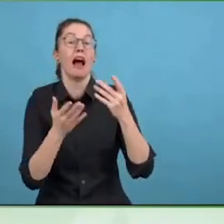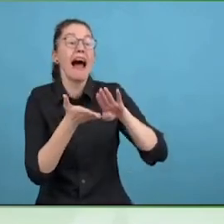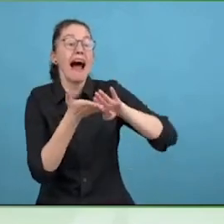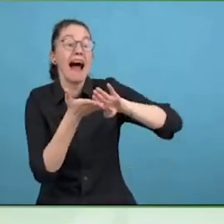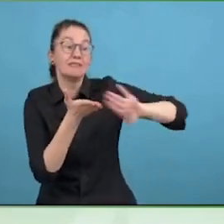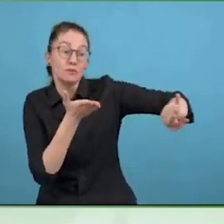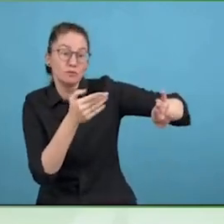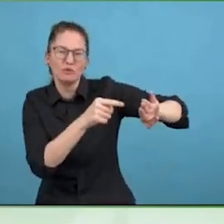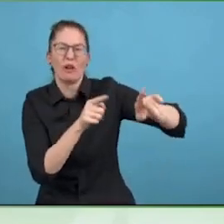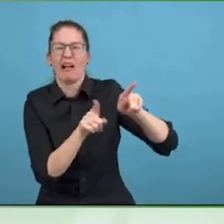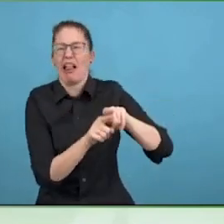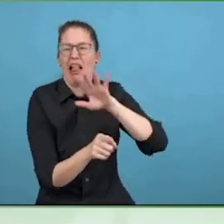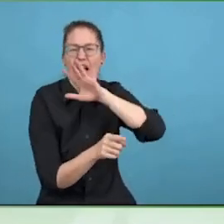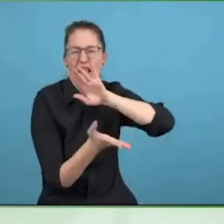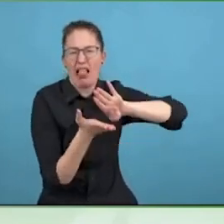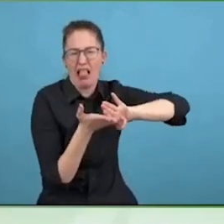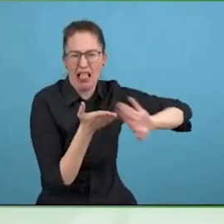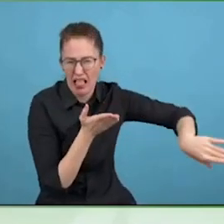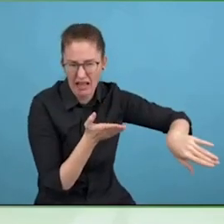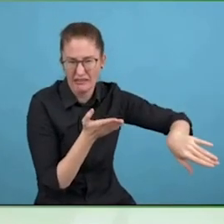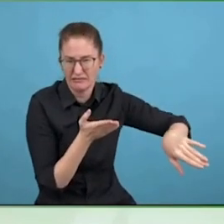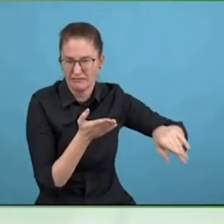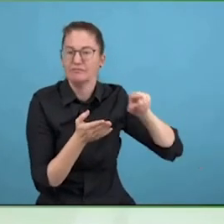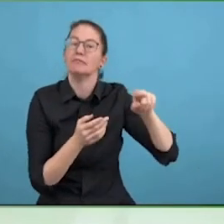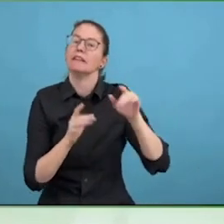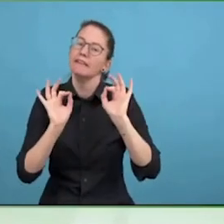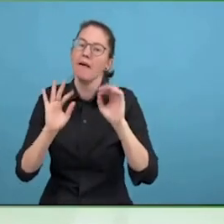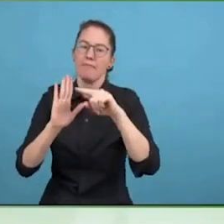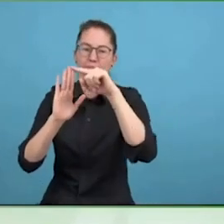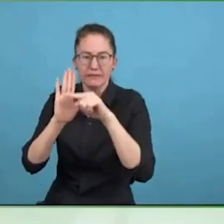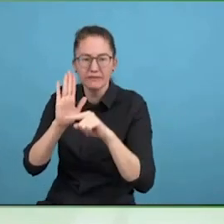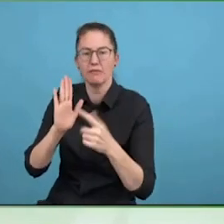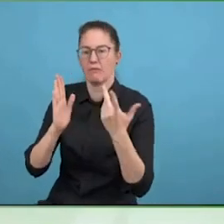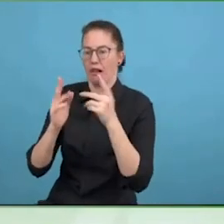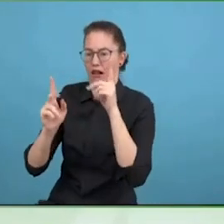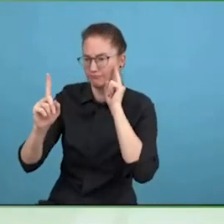only aim on making money but making a difference in the world. How do you do that?